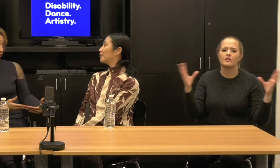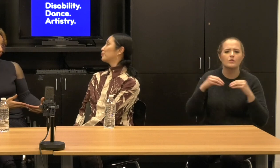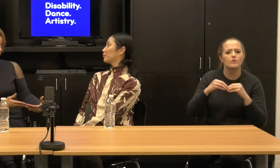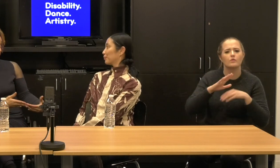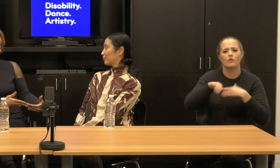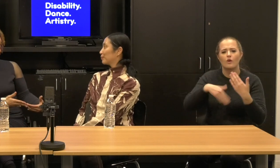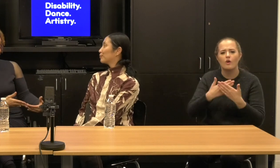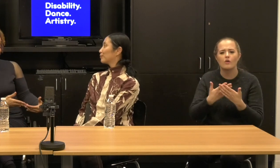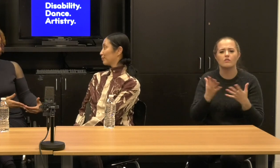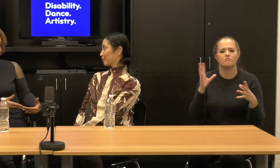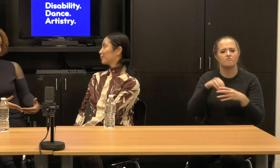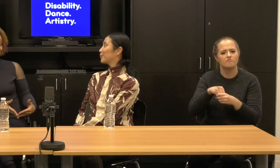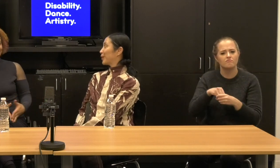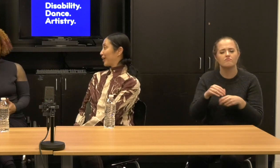That doesn't happen.